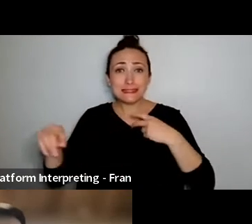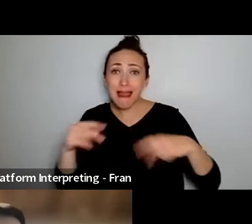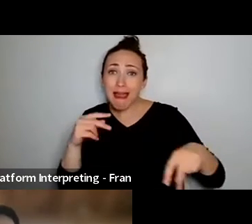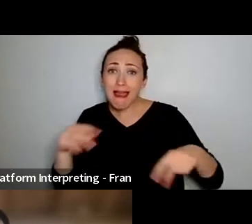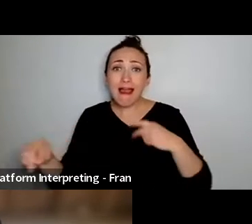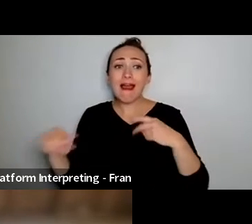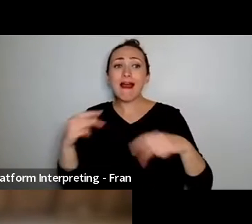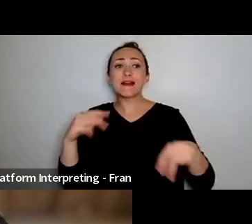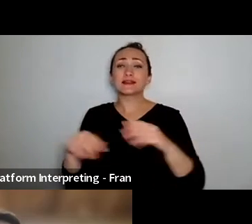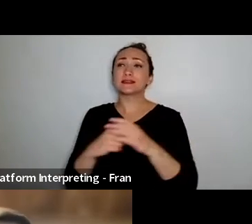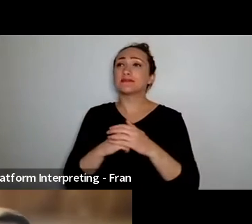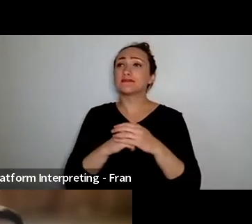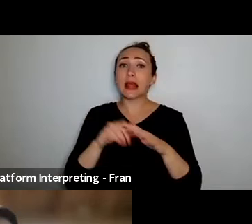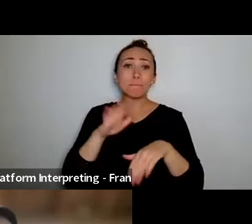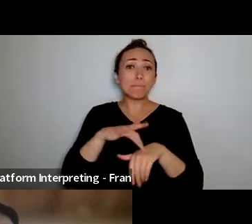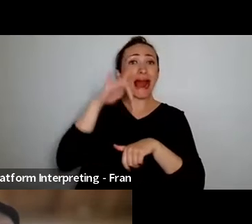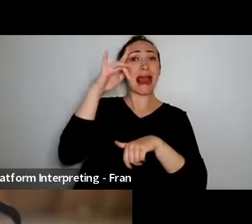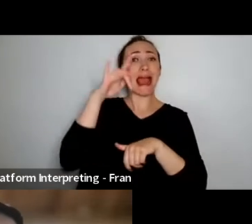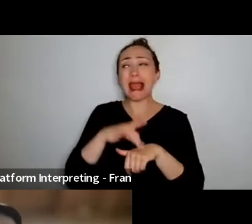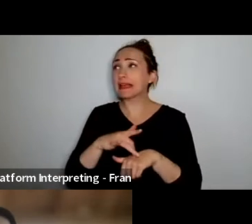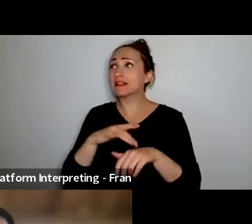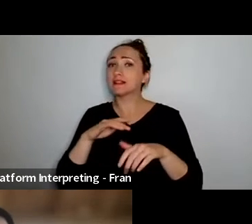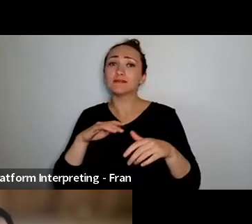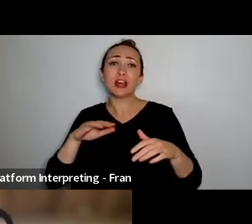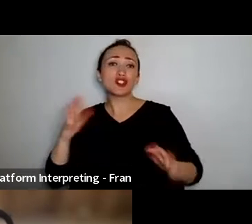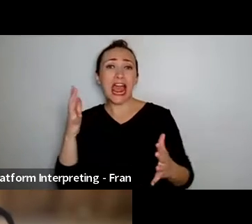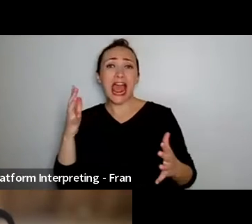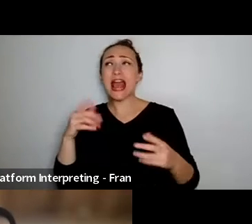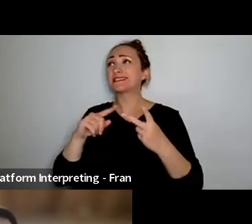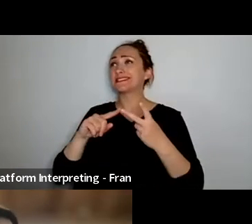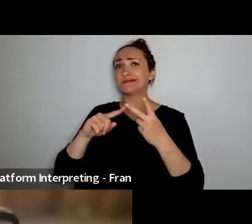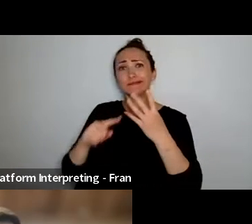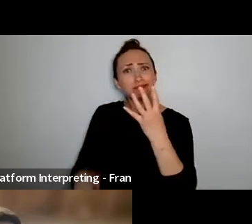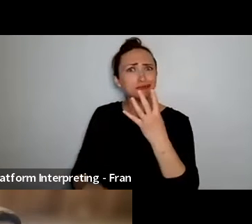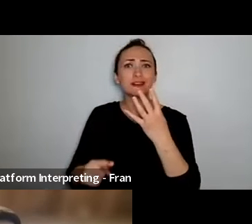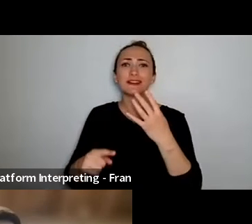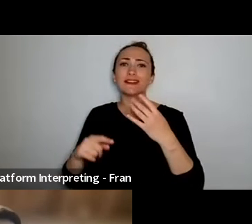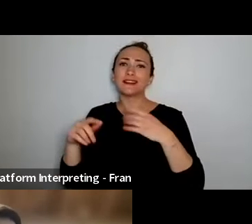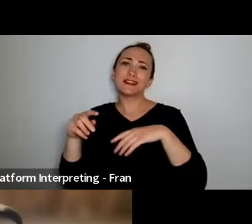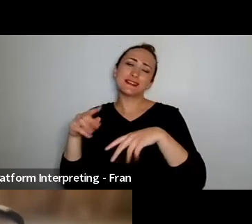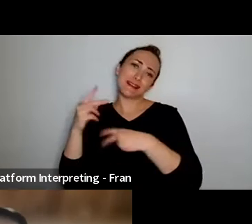ballet, contemporary dance to jazz and then I went on to the Australian Ballet School in Melbourne so I